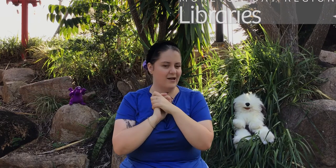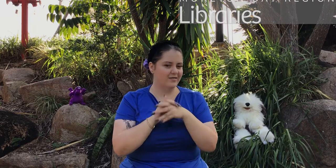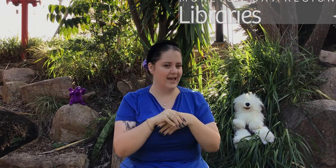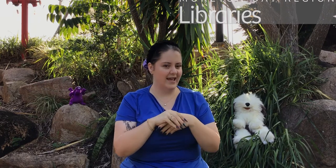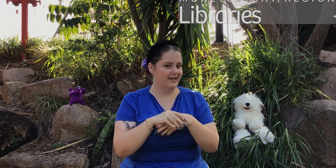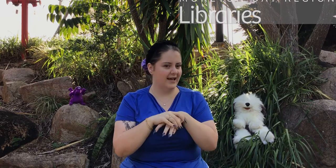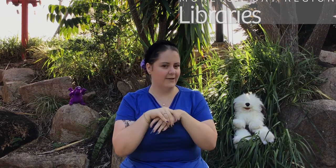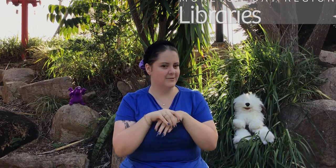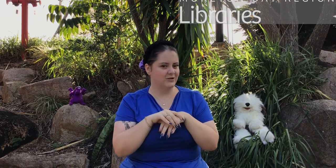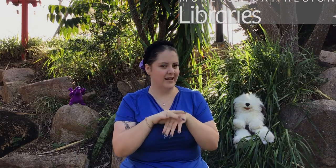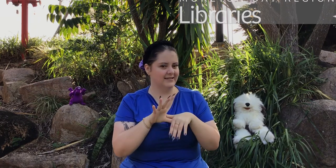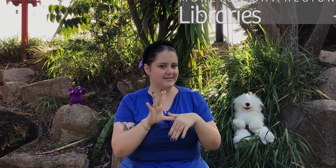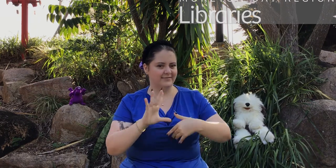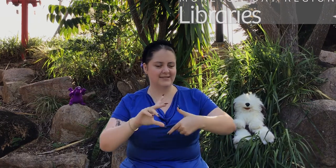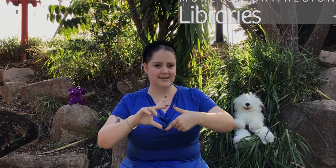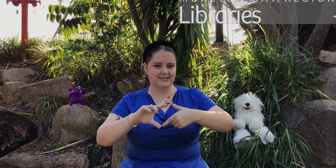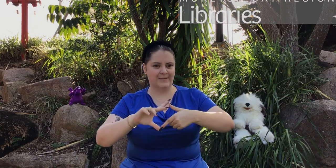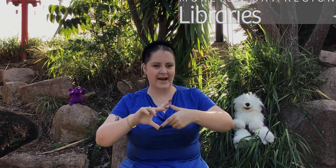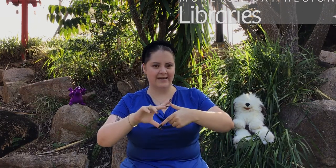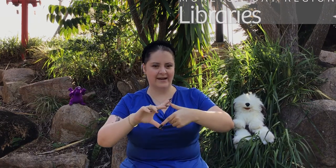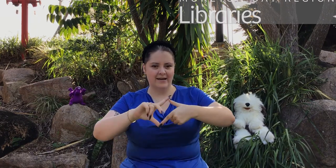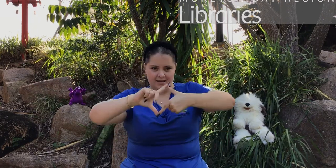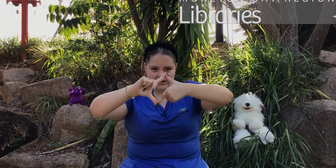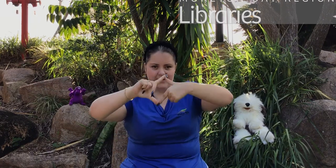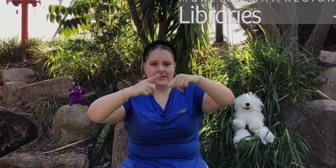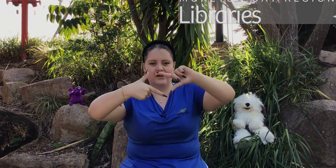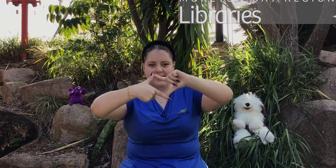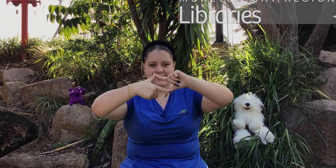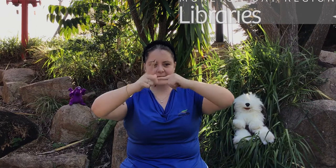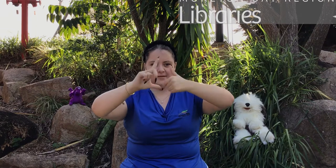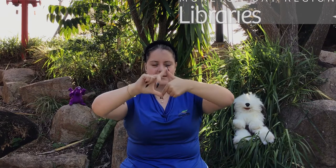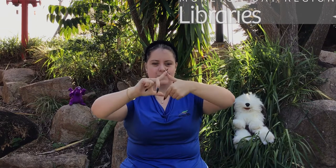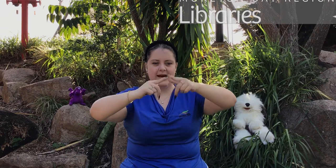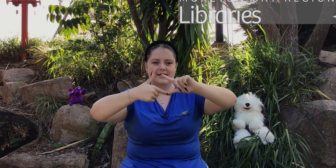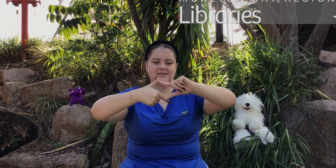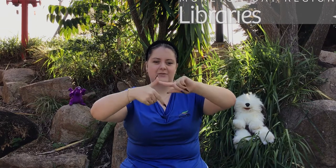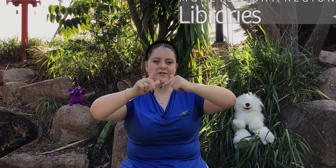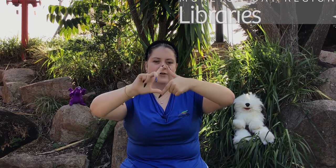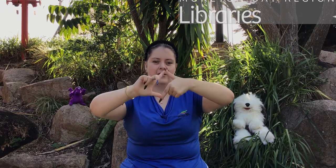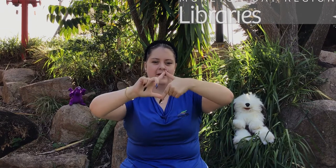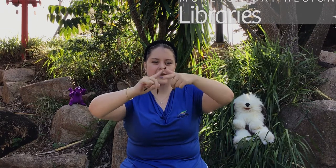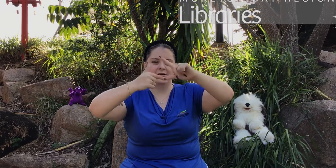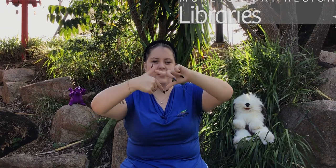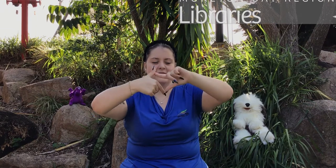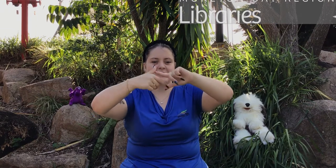think that we will do Incy Wincy spider, so we can go like this with our spiders, or if you're not